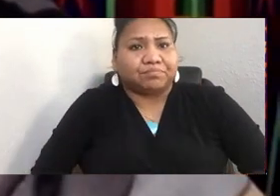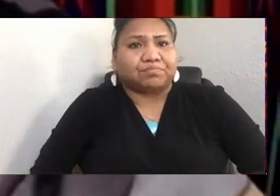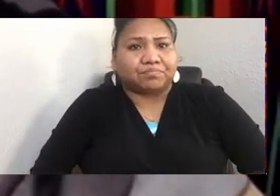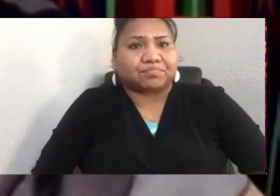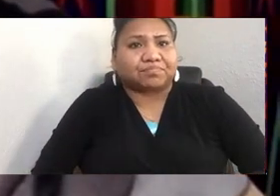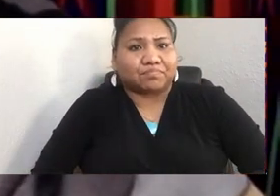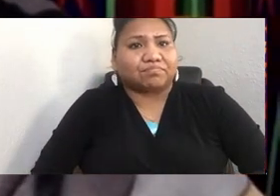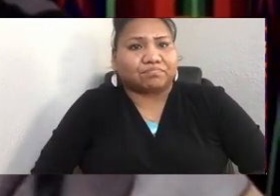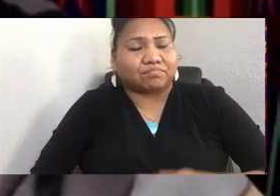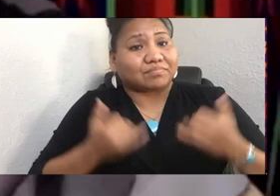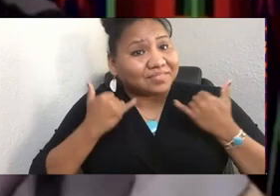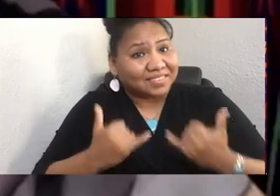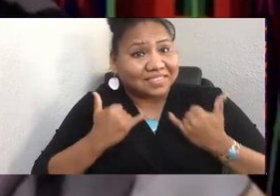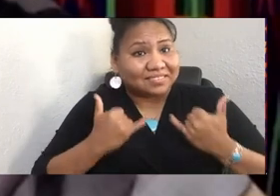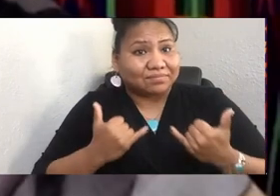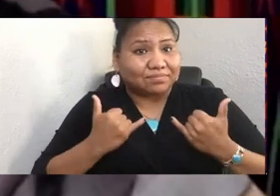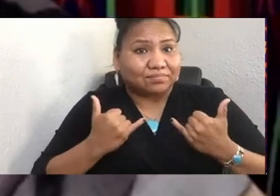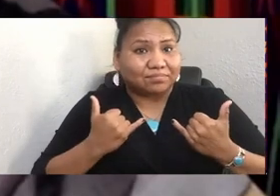At this time, we're going to move over